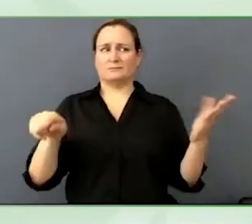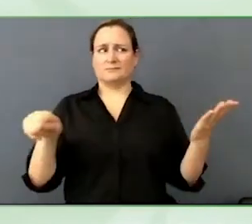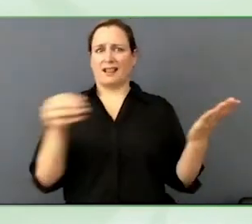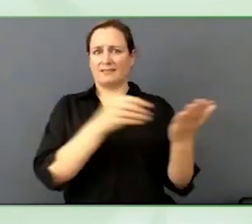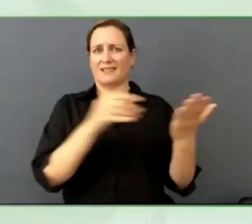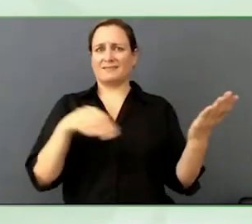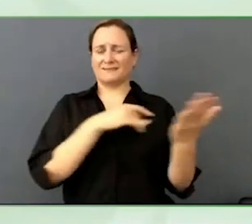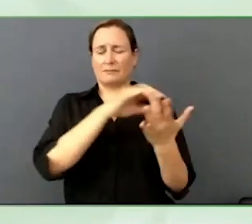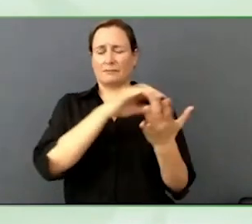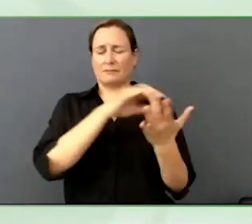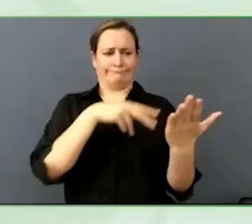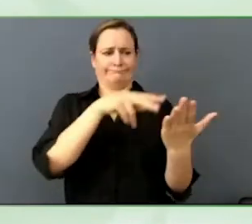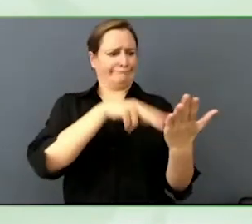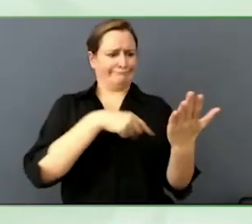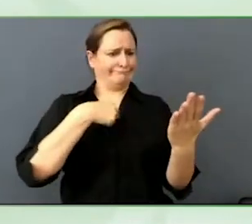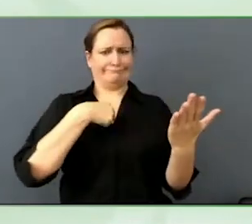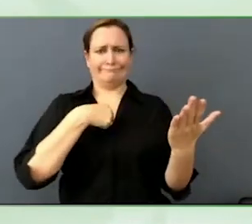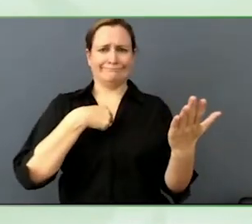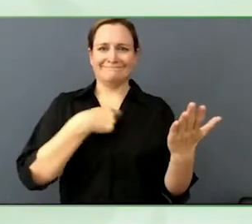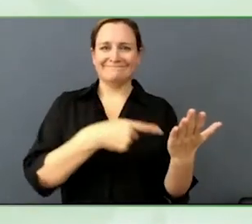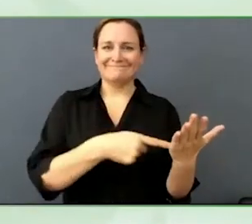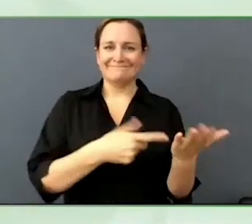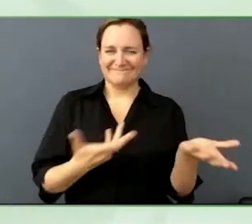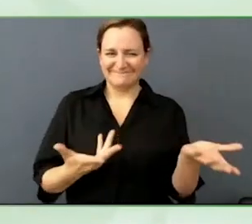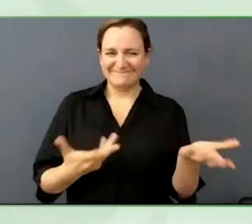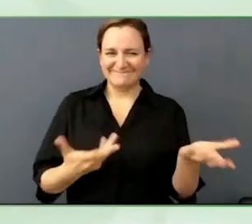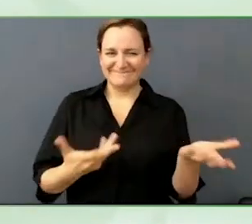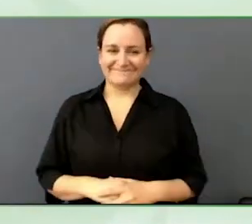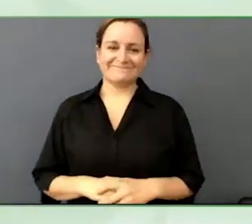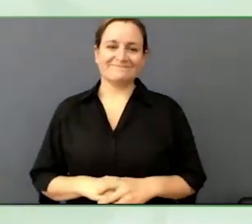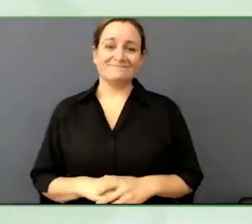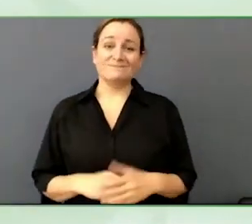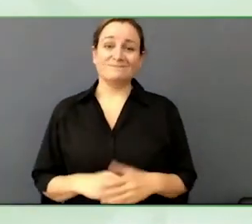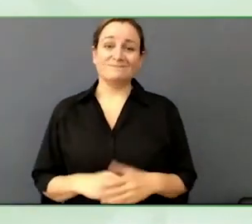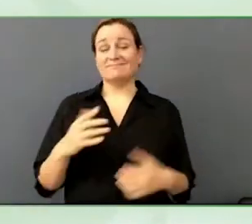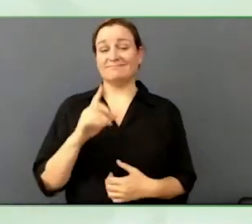You get a starting point but somebody has to decide to curate